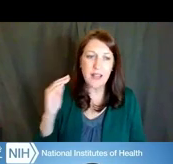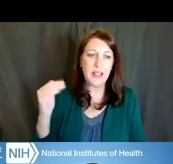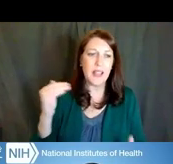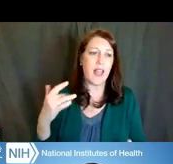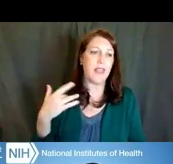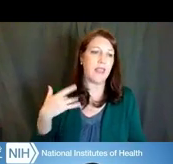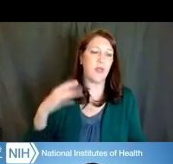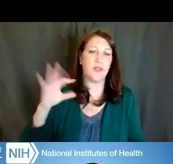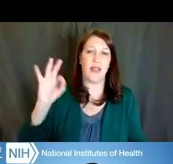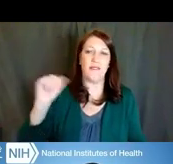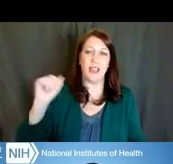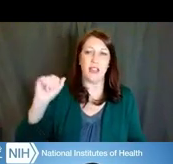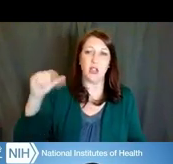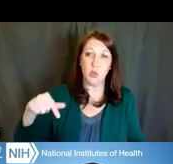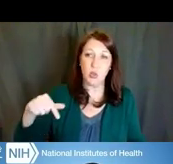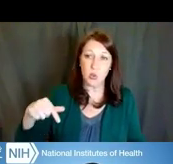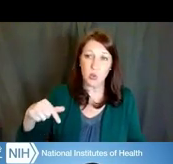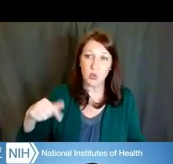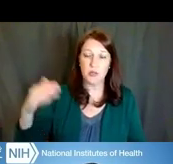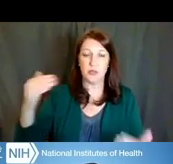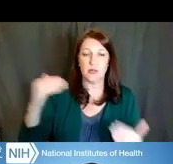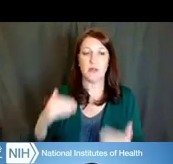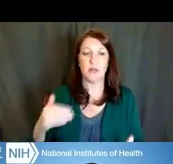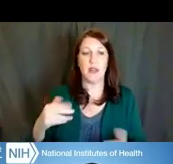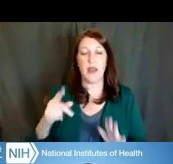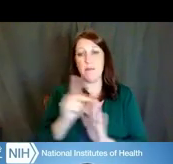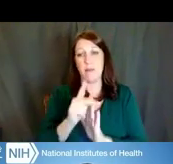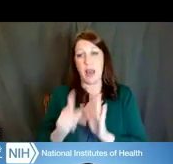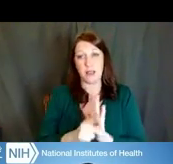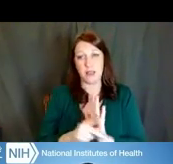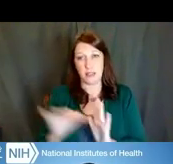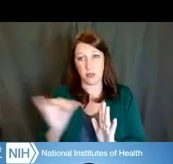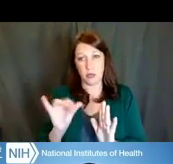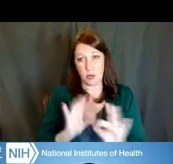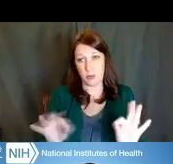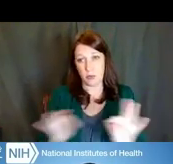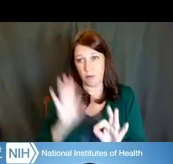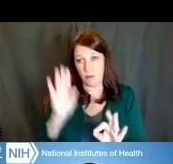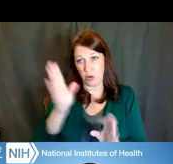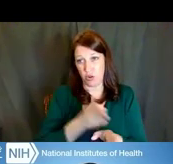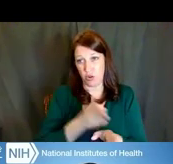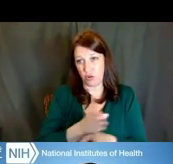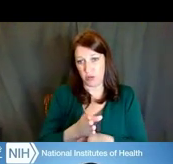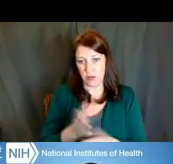and then also NIH policies that are important for your career -- where do we list these?